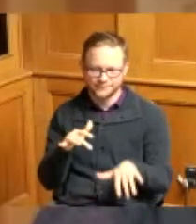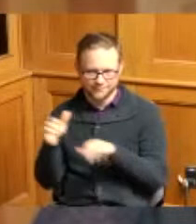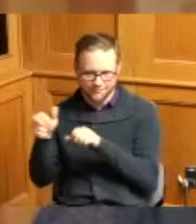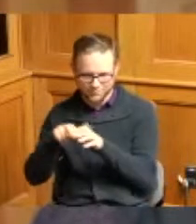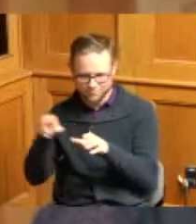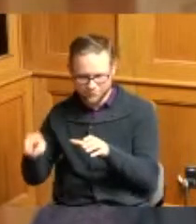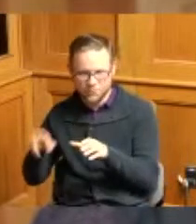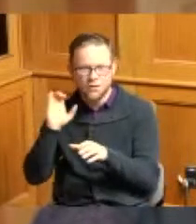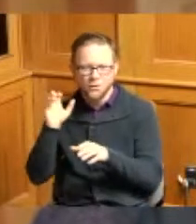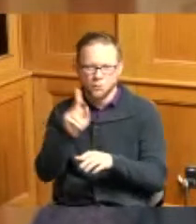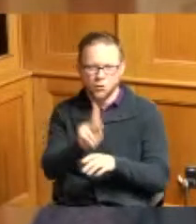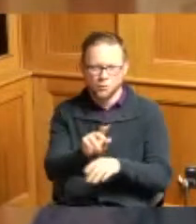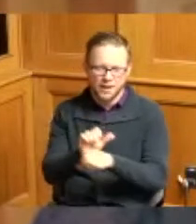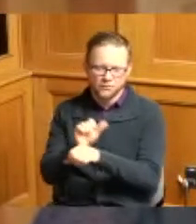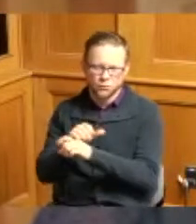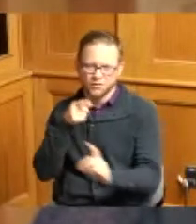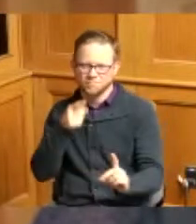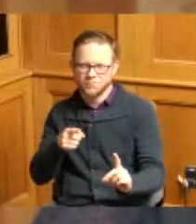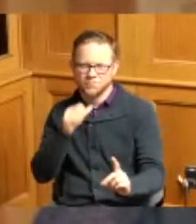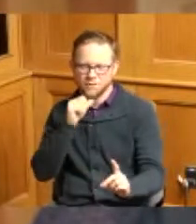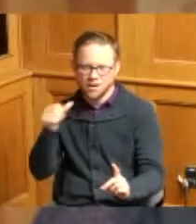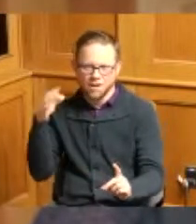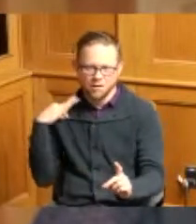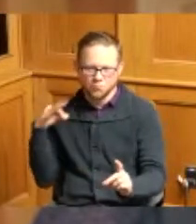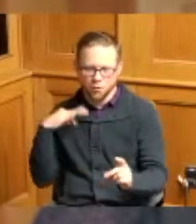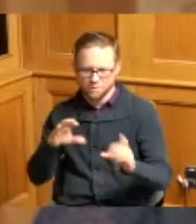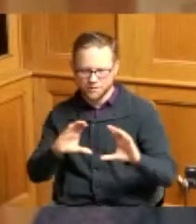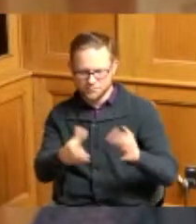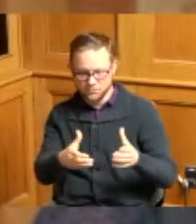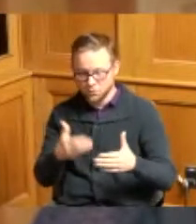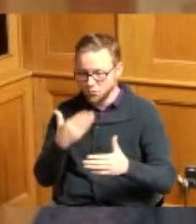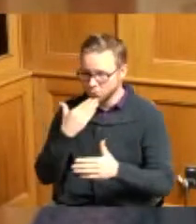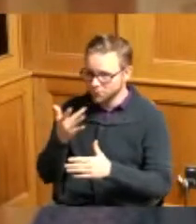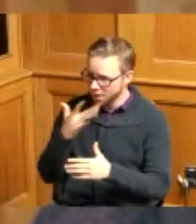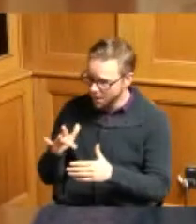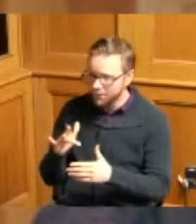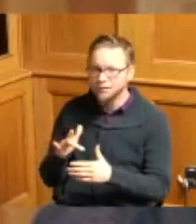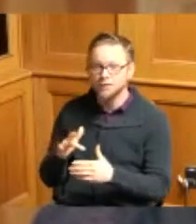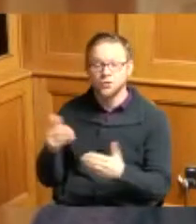so congratulations to you and good luck on your future endeavors and my new Chief of Staff Kevin